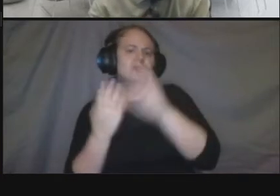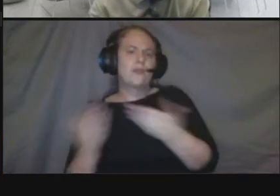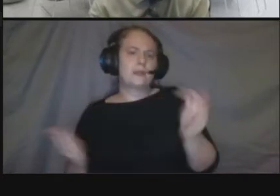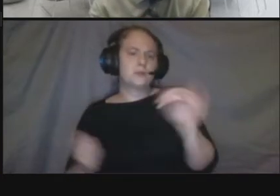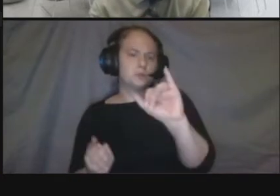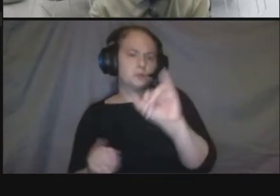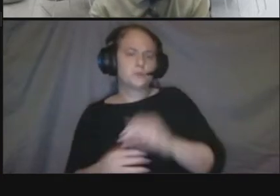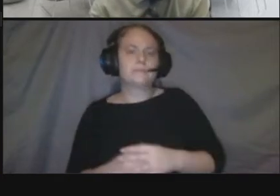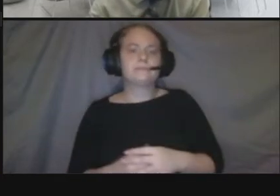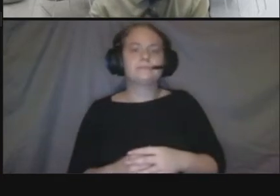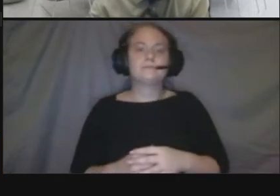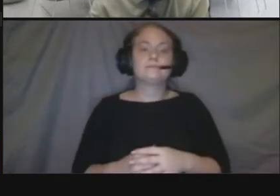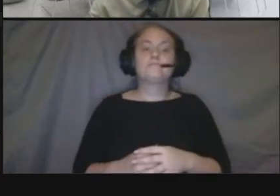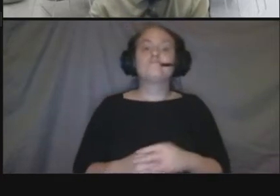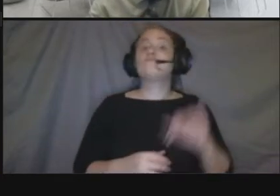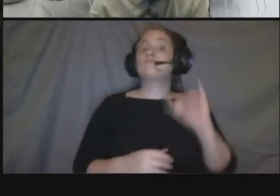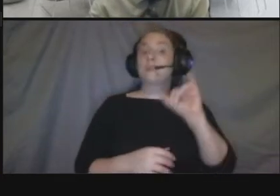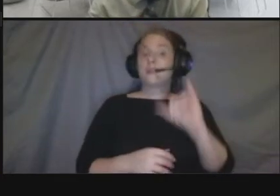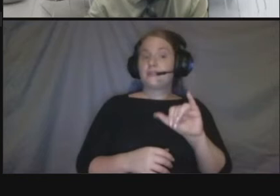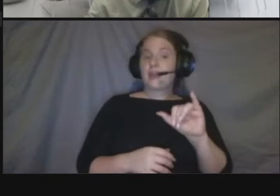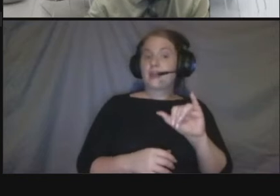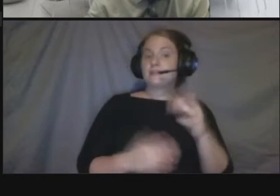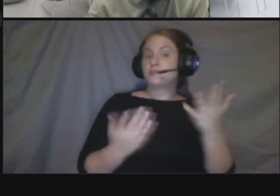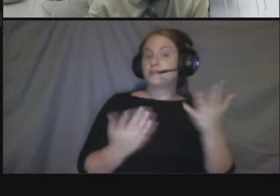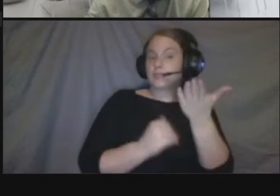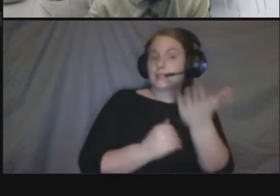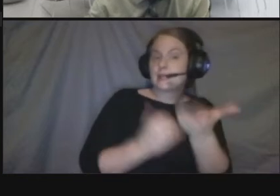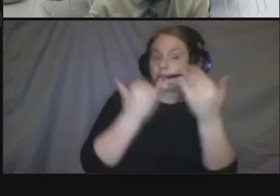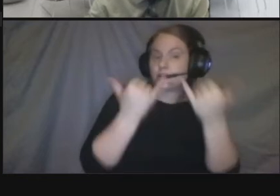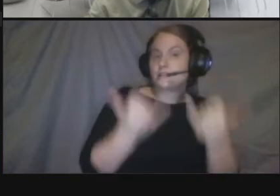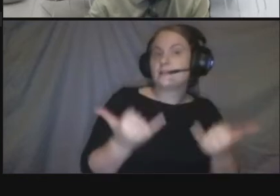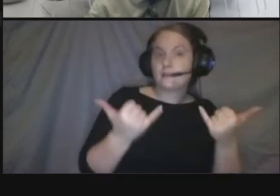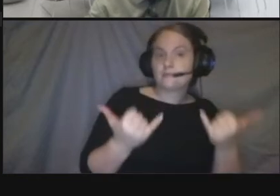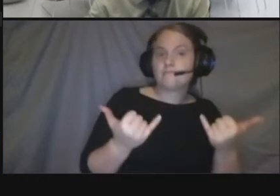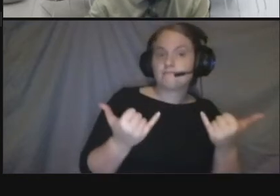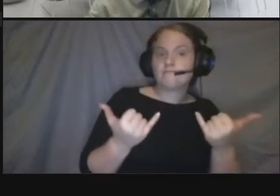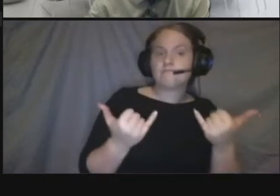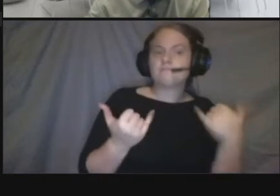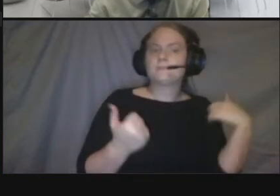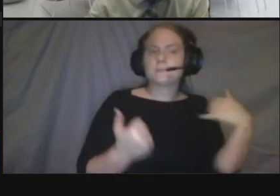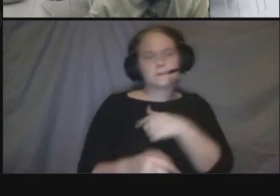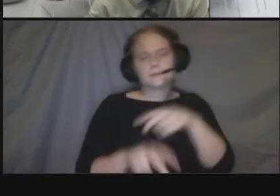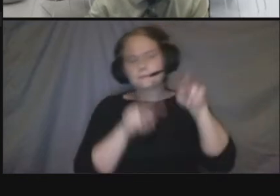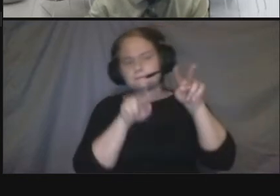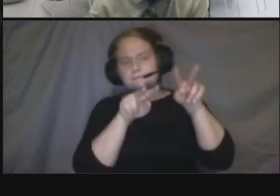existing today and things that we'll be looking at to really give this a consistent sense of place